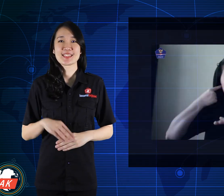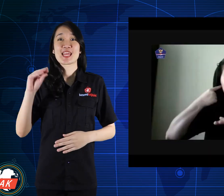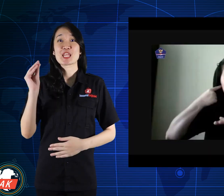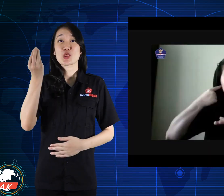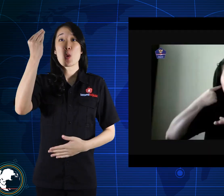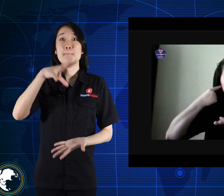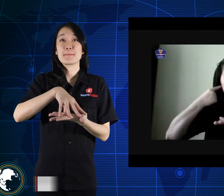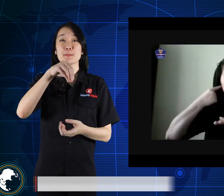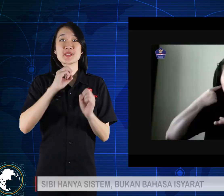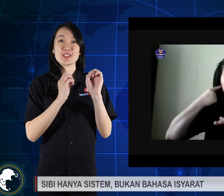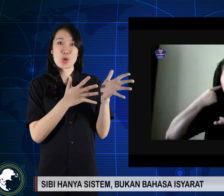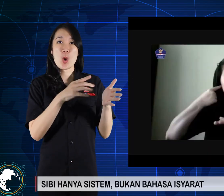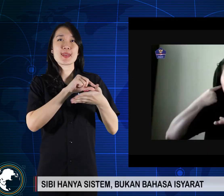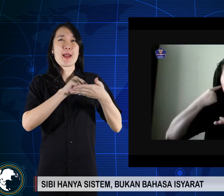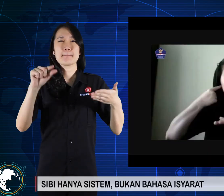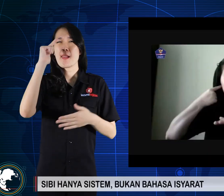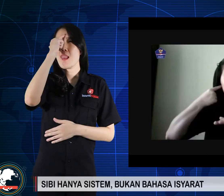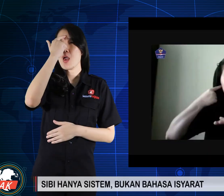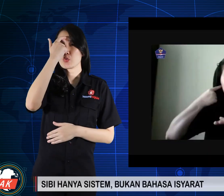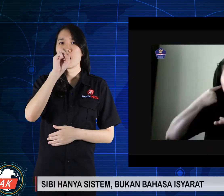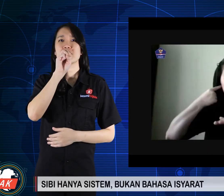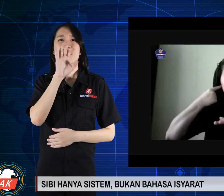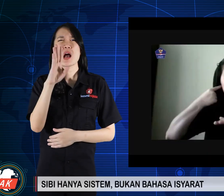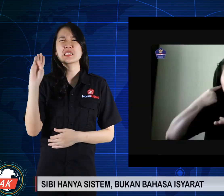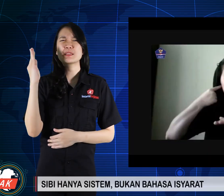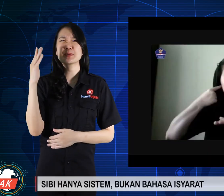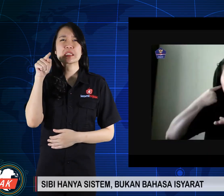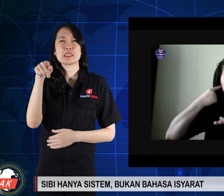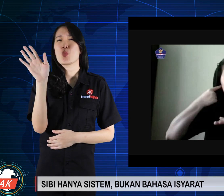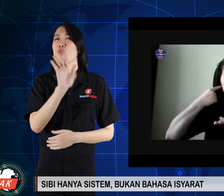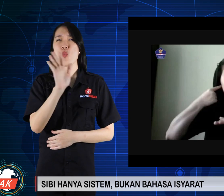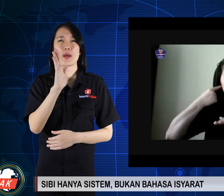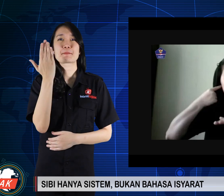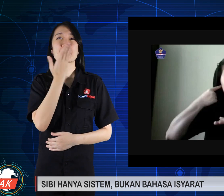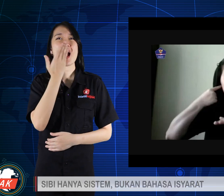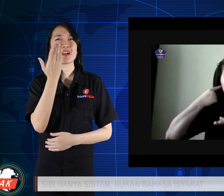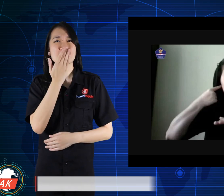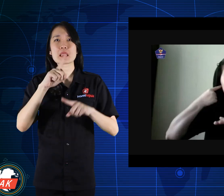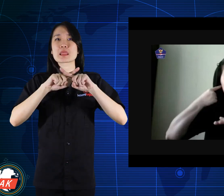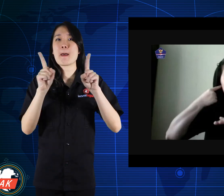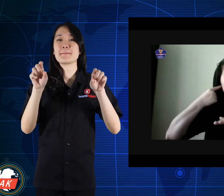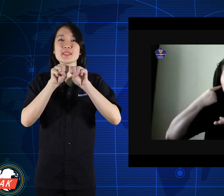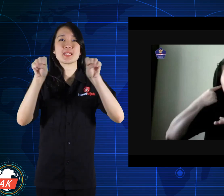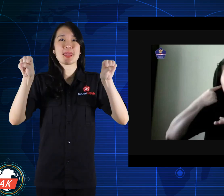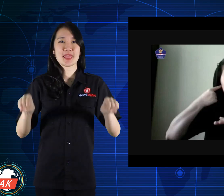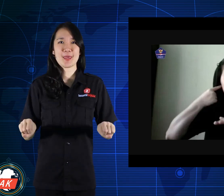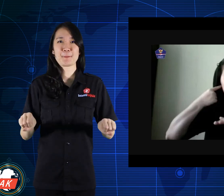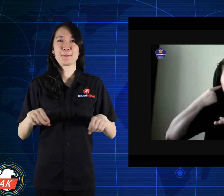PusBisindo chairman named Laura said that SIBI is not a language, but a system.